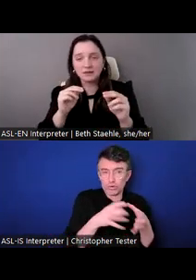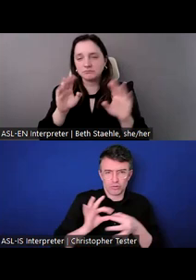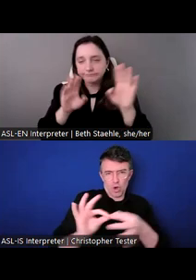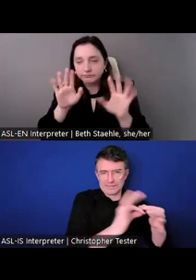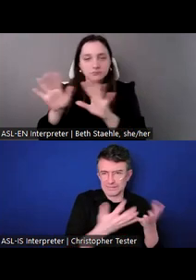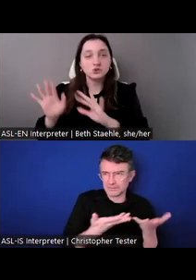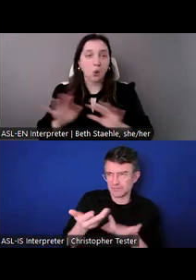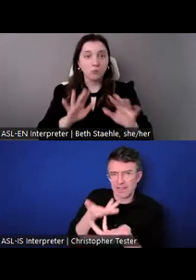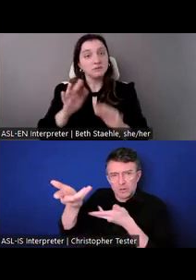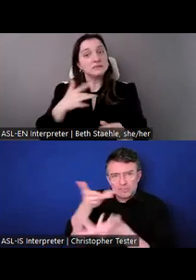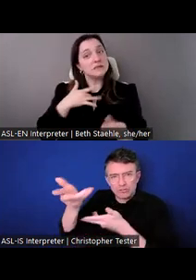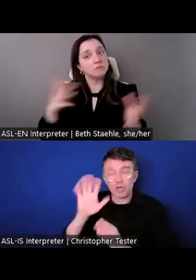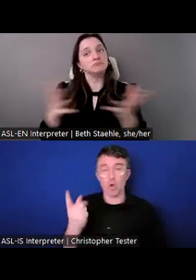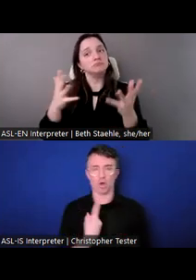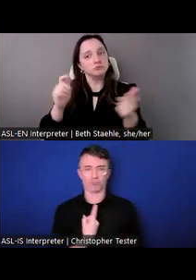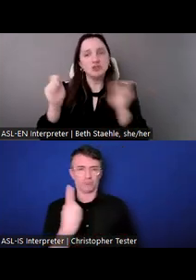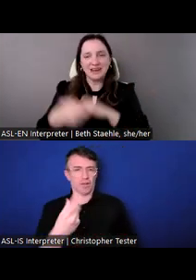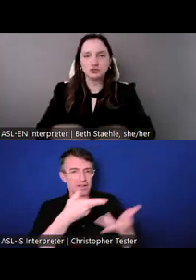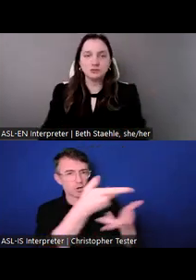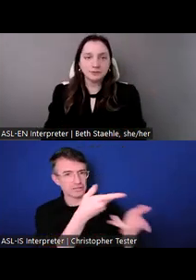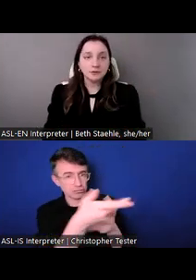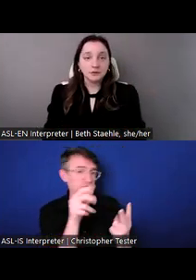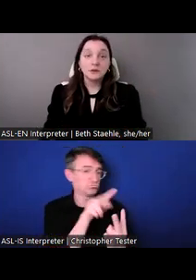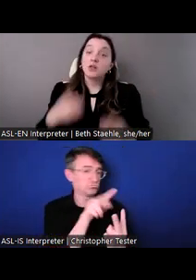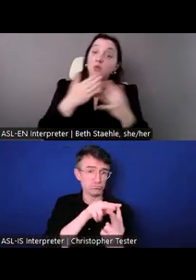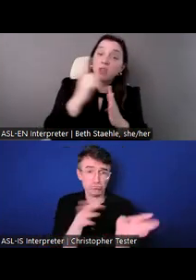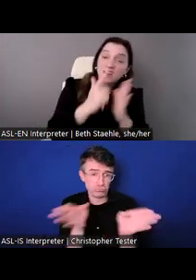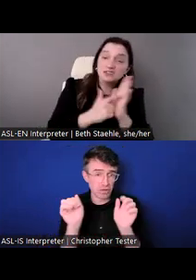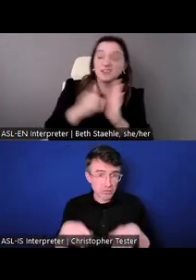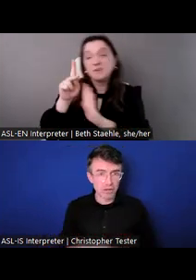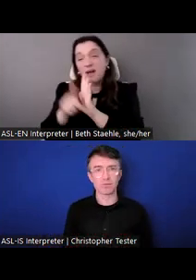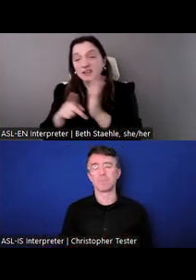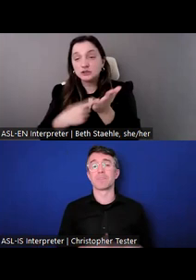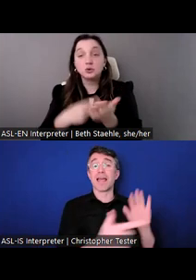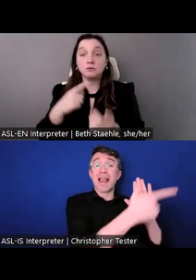So we're really, you know, fighting for the rights of all workers, but we also really